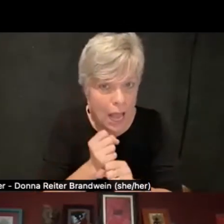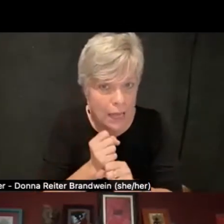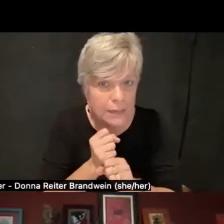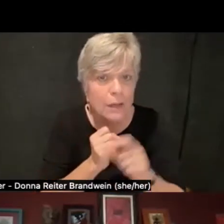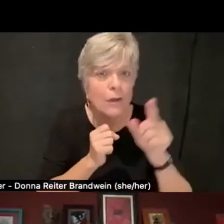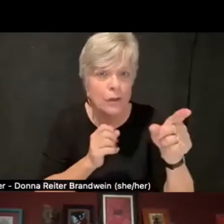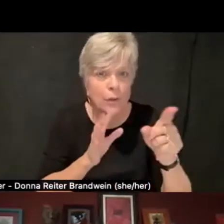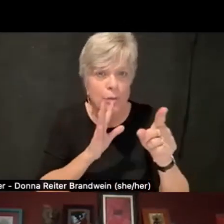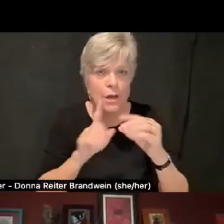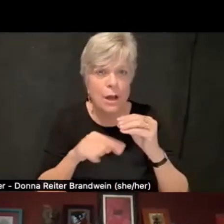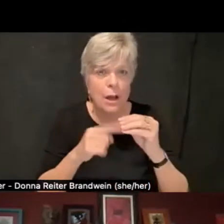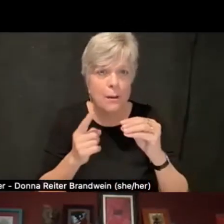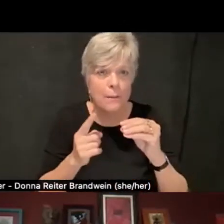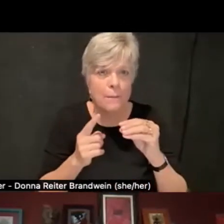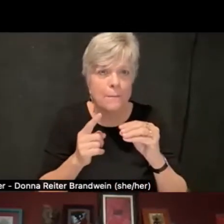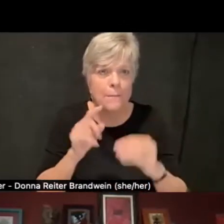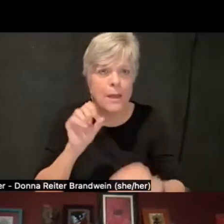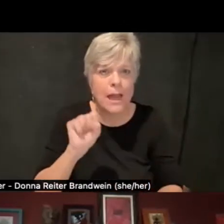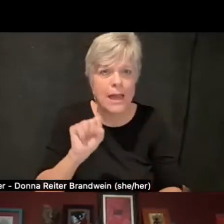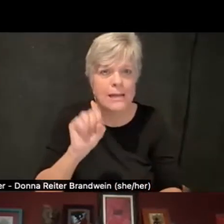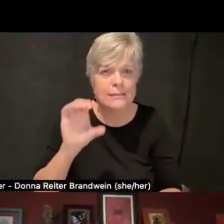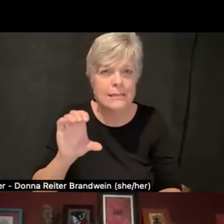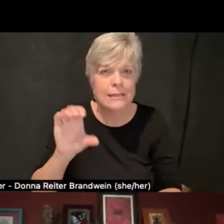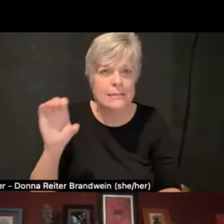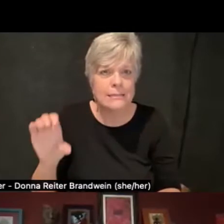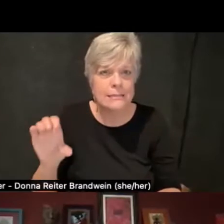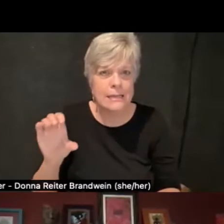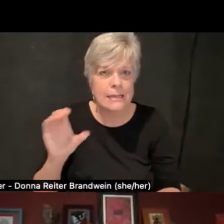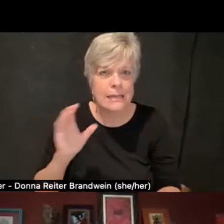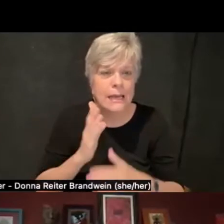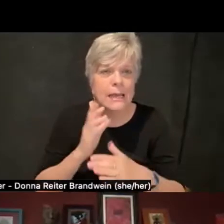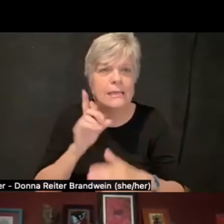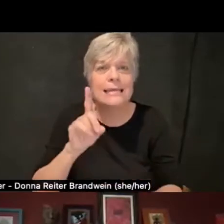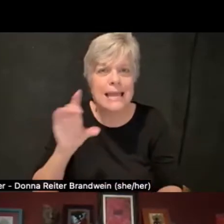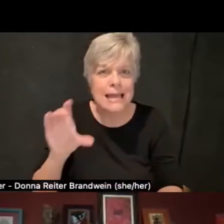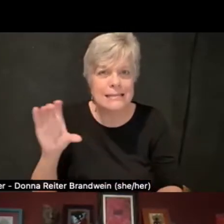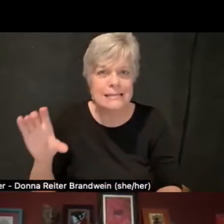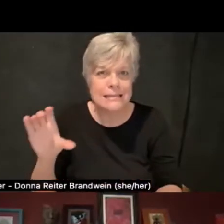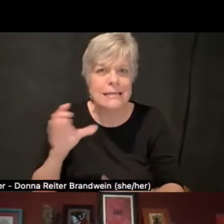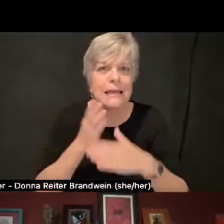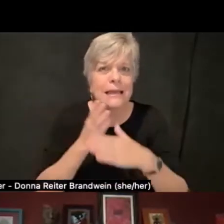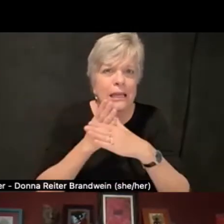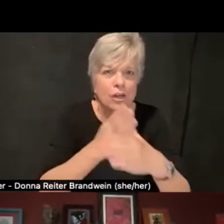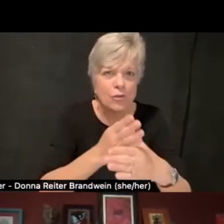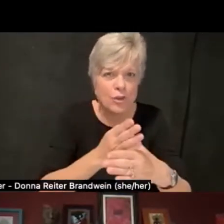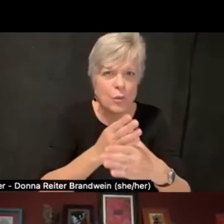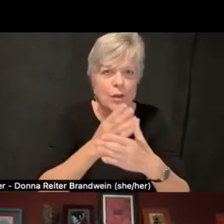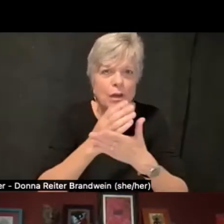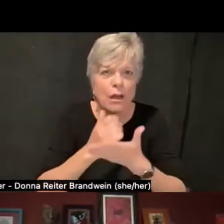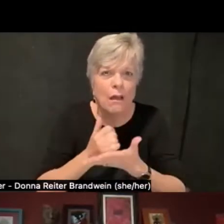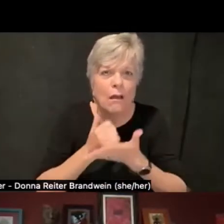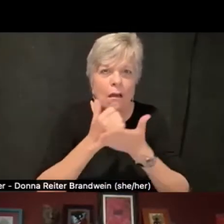about DSCC intervening in some of these mental health areas.